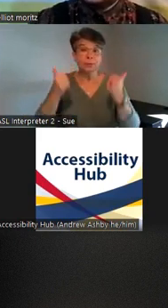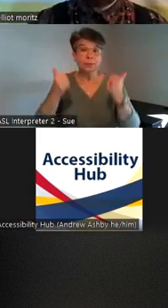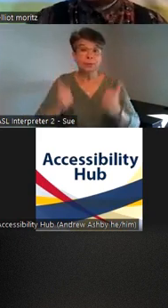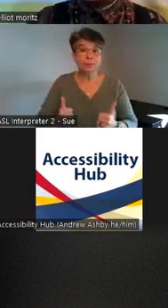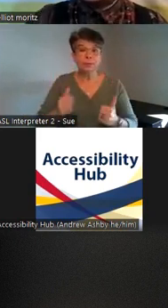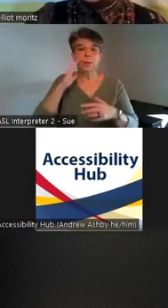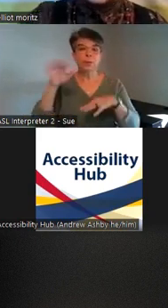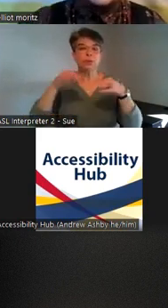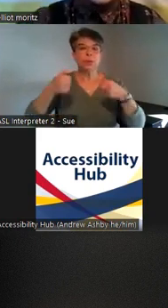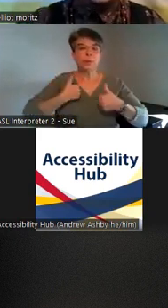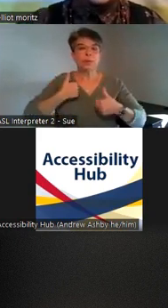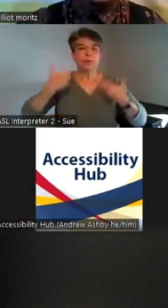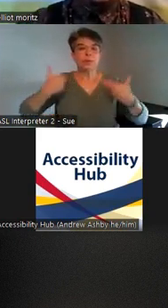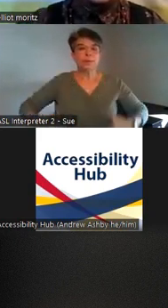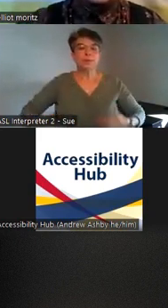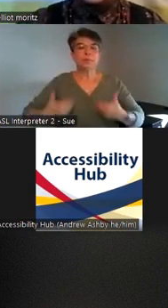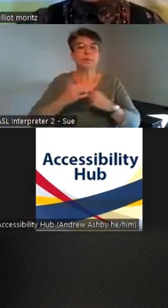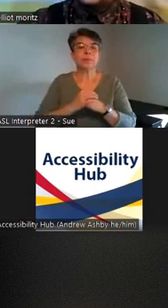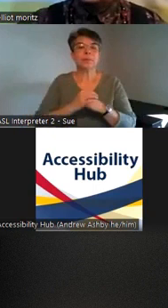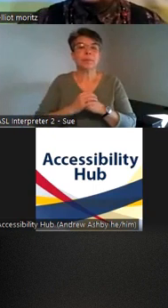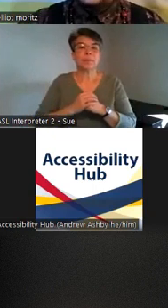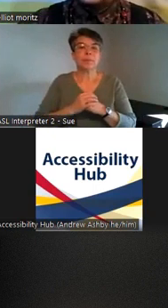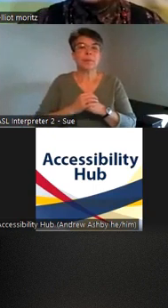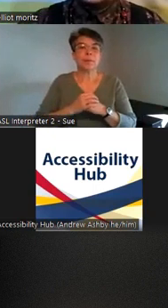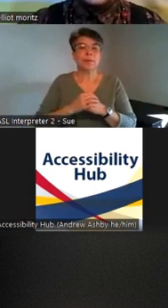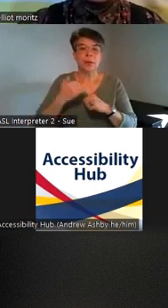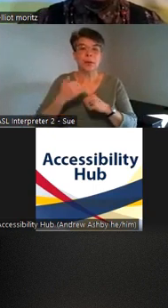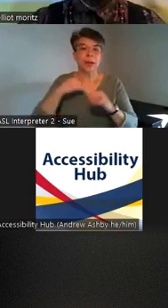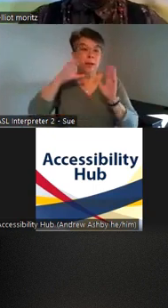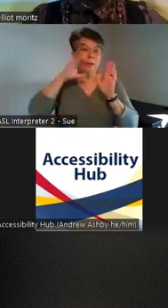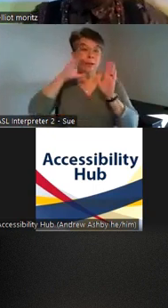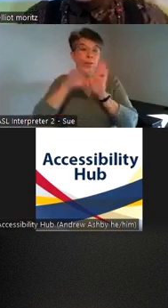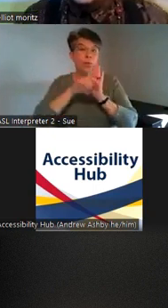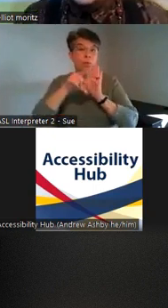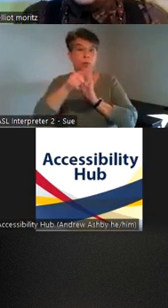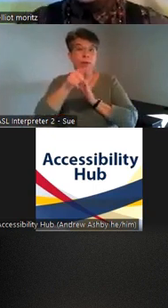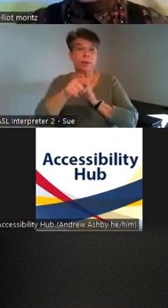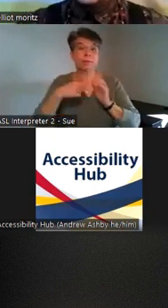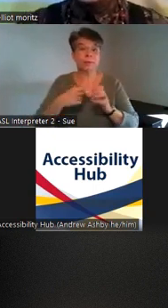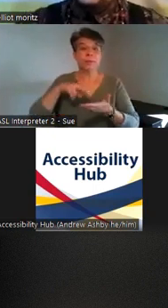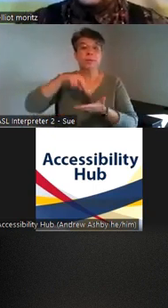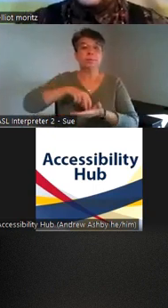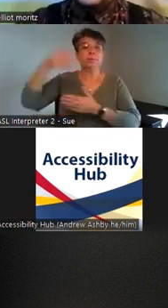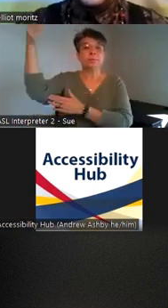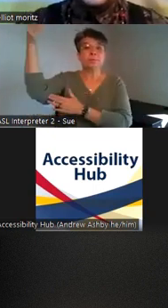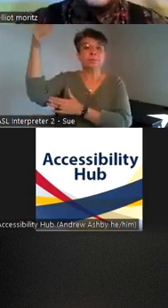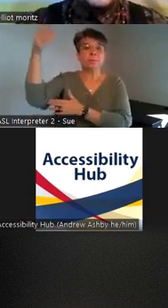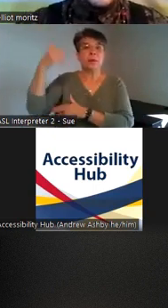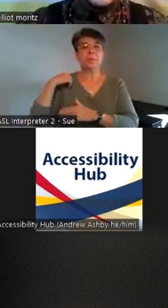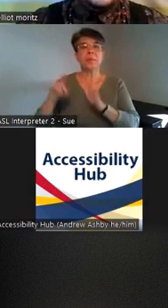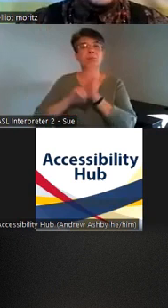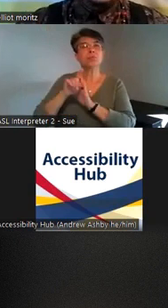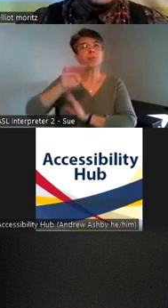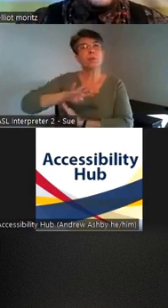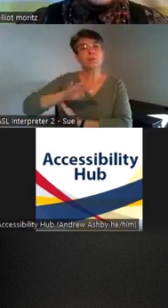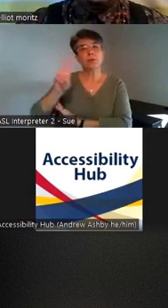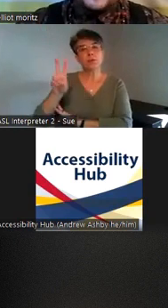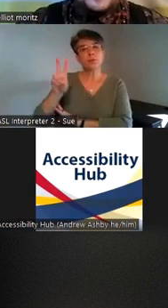myself a second here here I have a photo of myself uh speaking publicly um I'm about 4 foot2 um I am